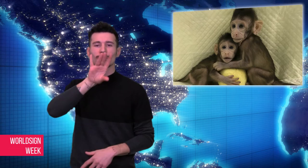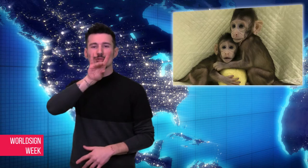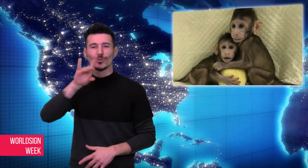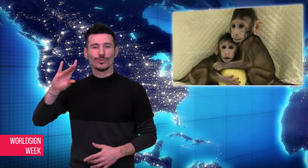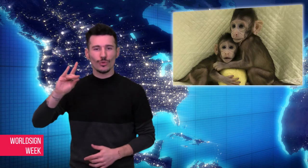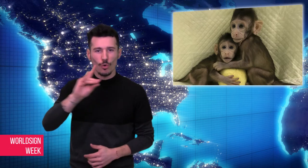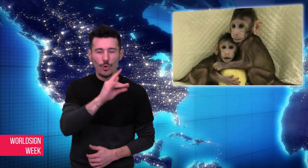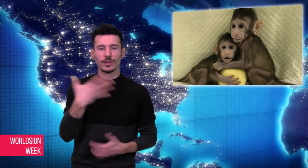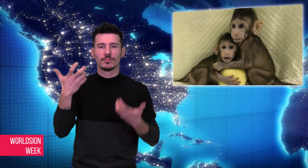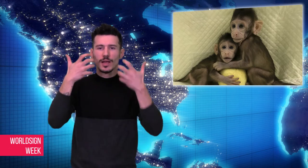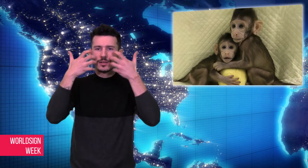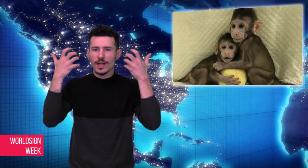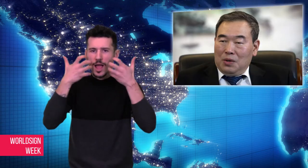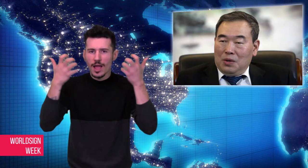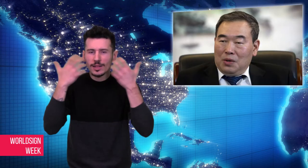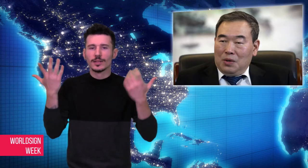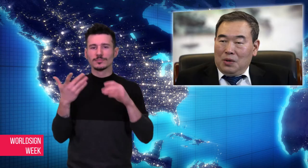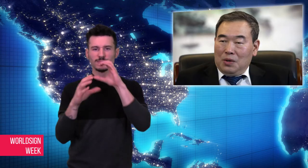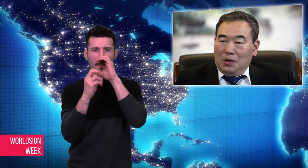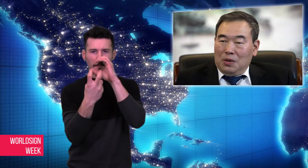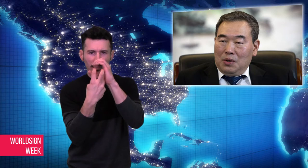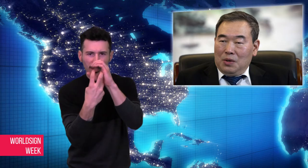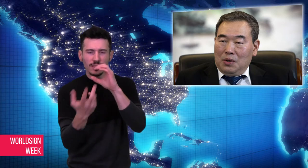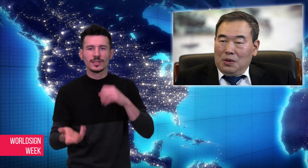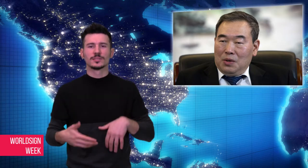time that cloning of primates -